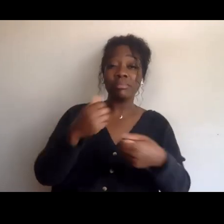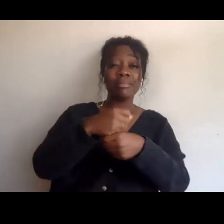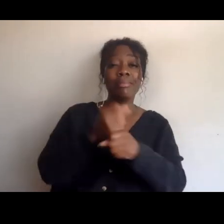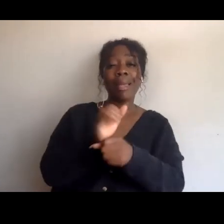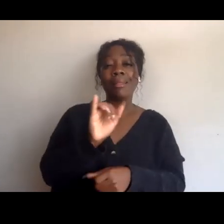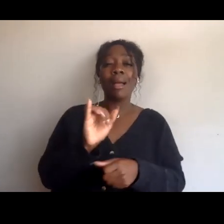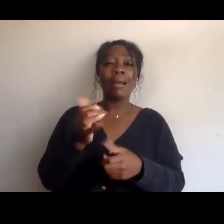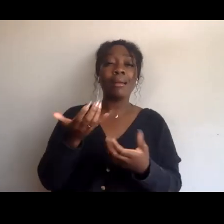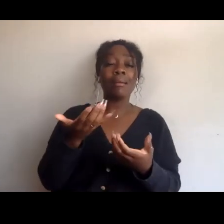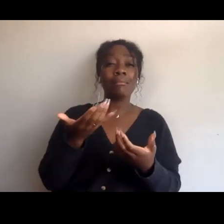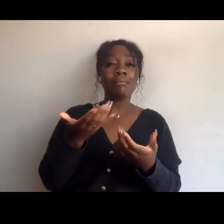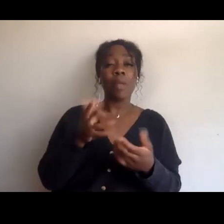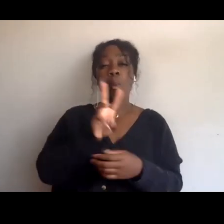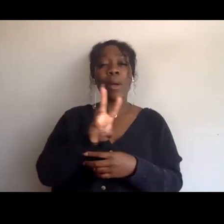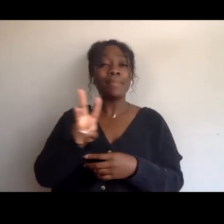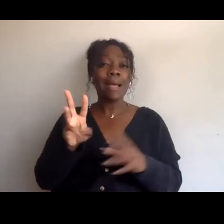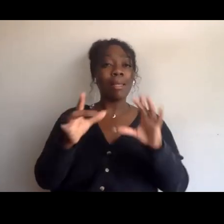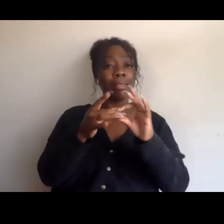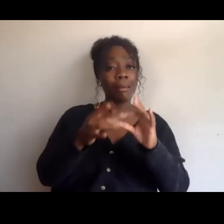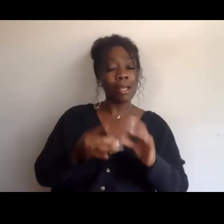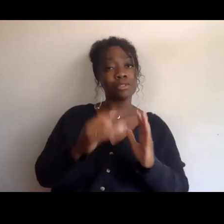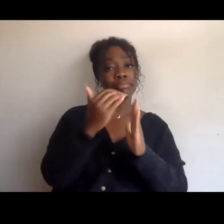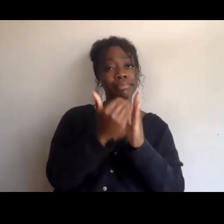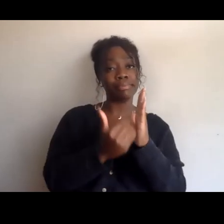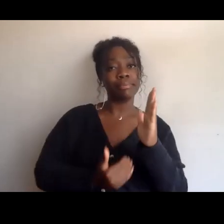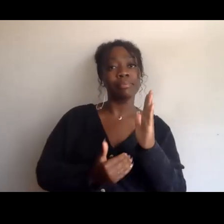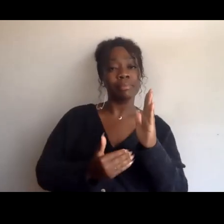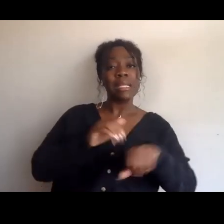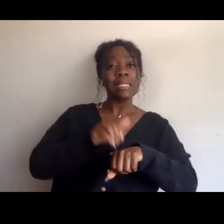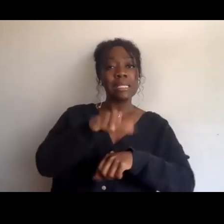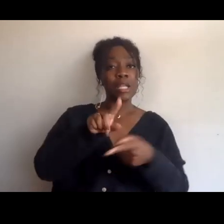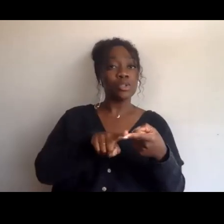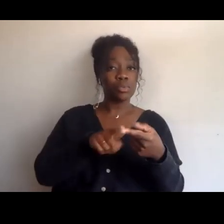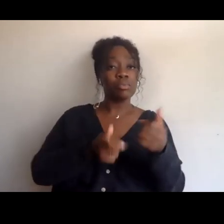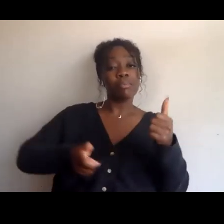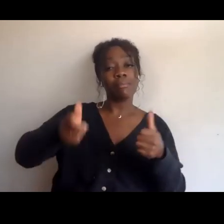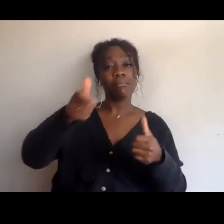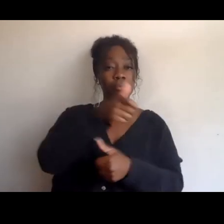and you can.. -I was gonna say that might be better because... [Alli] Yes, send it to the admins, Dr. Abdullah knows where to send it